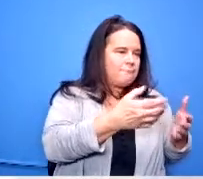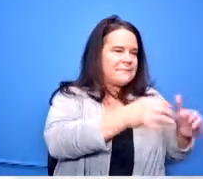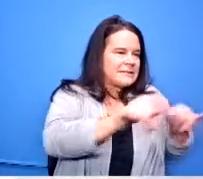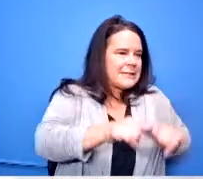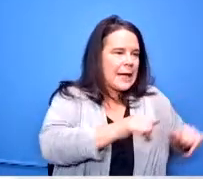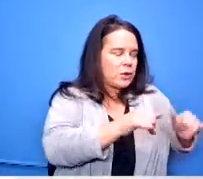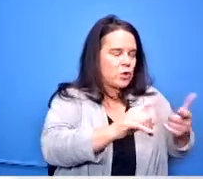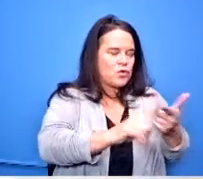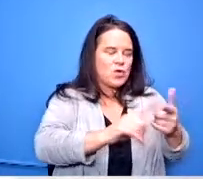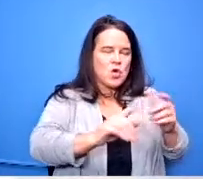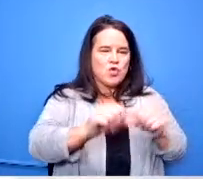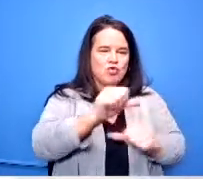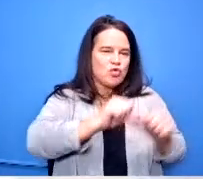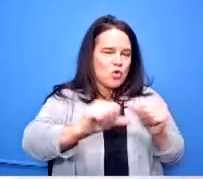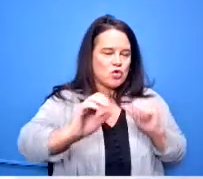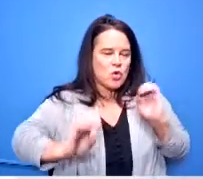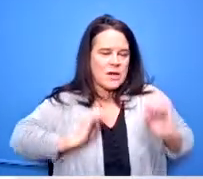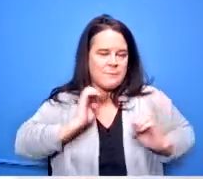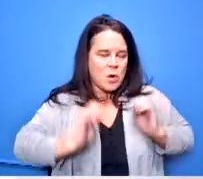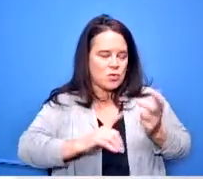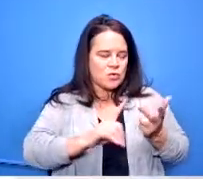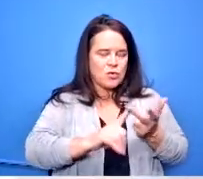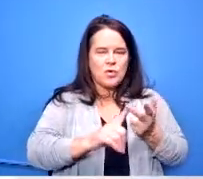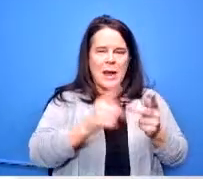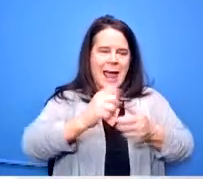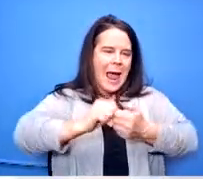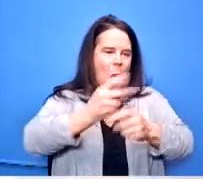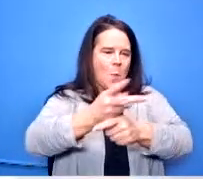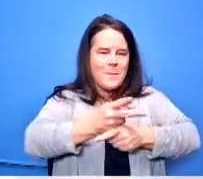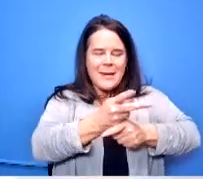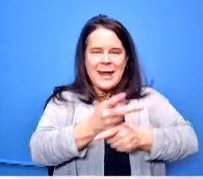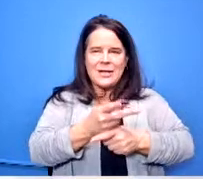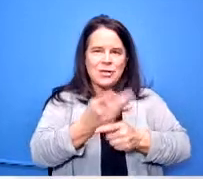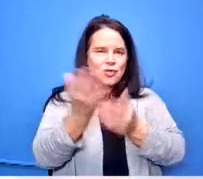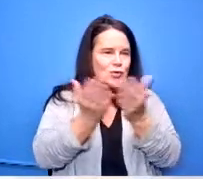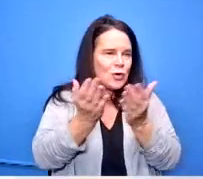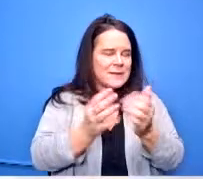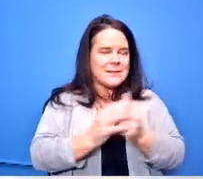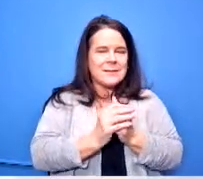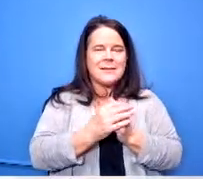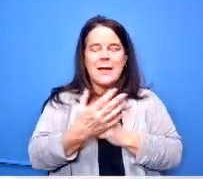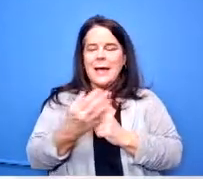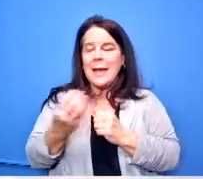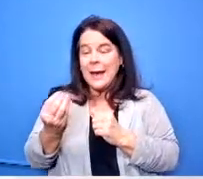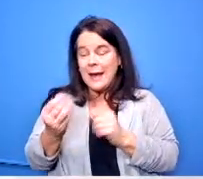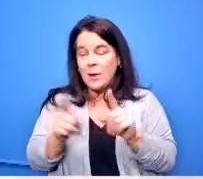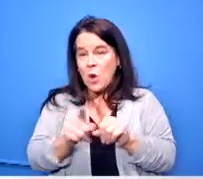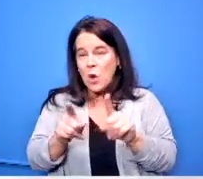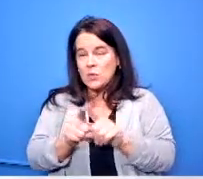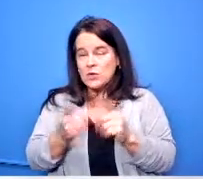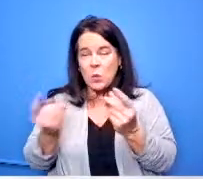to manage the direct and indirect services and part of what we did was assign timelines